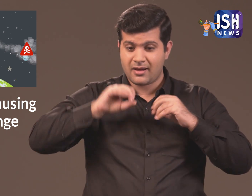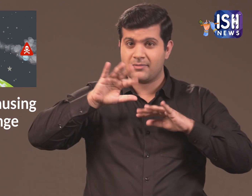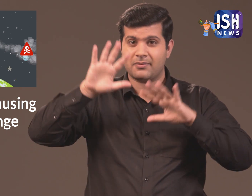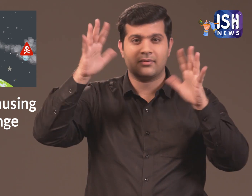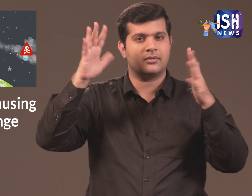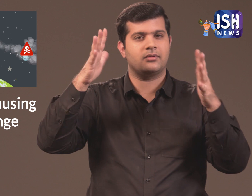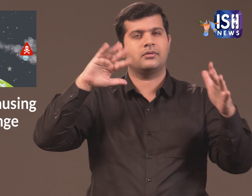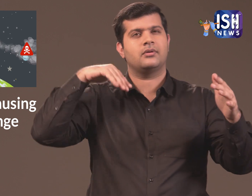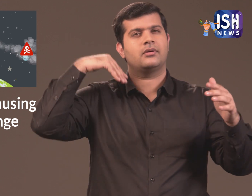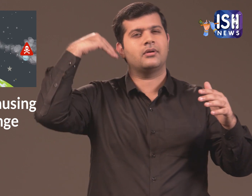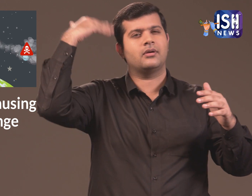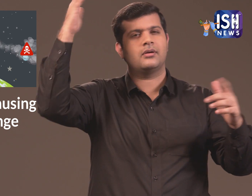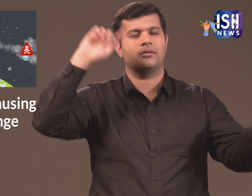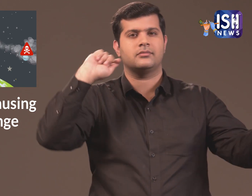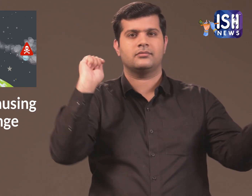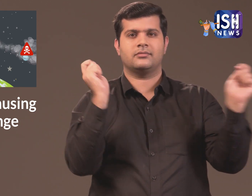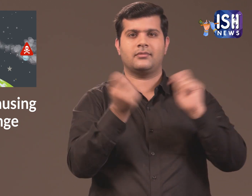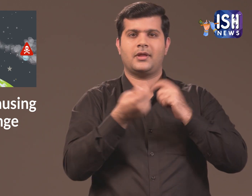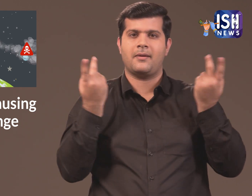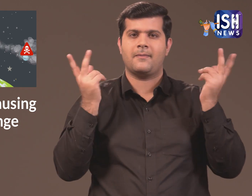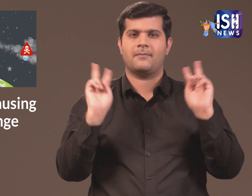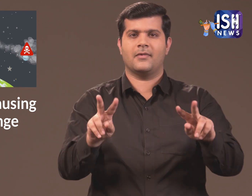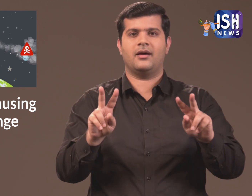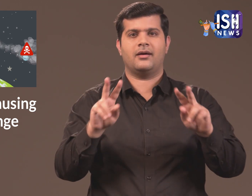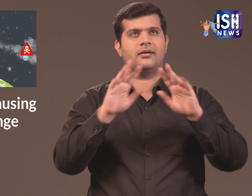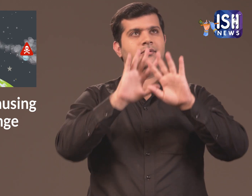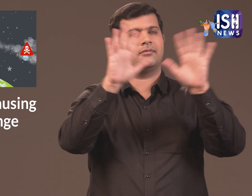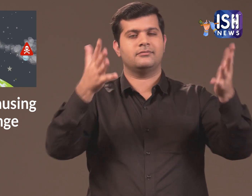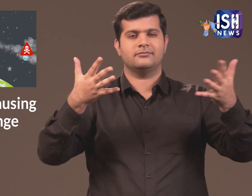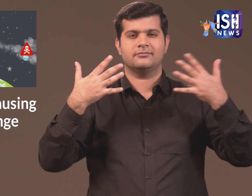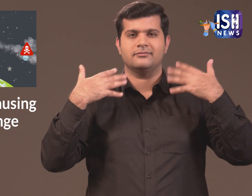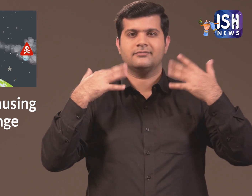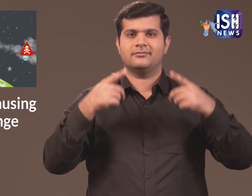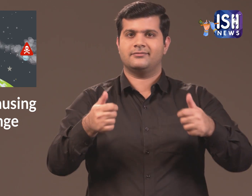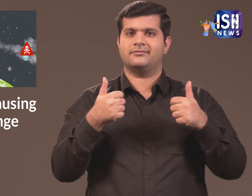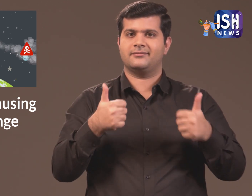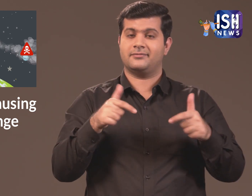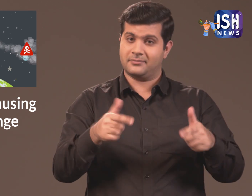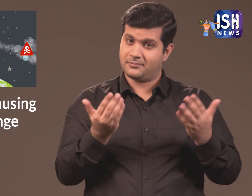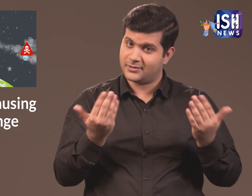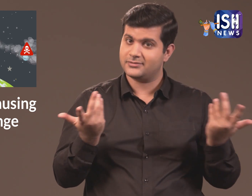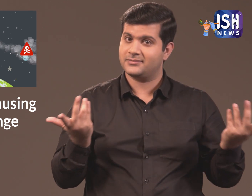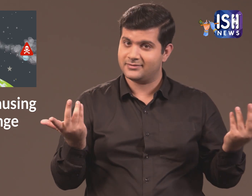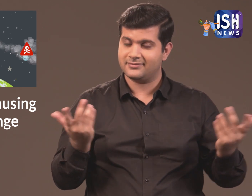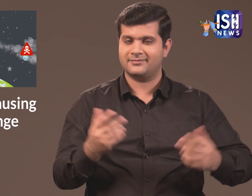then the emission of the gases reduce and the climate will be back to normal & become healthier This is possible.